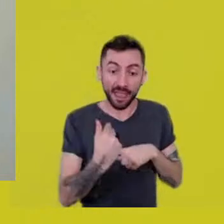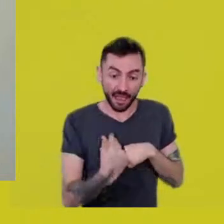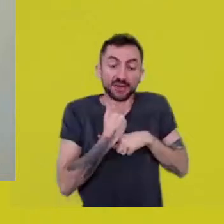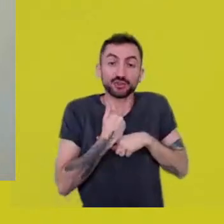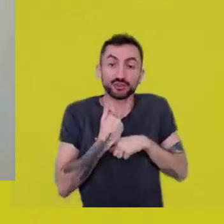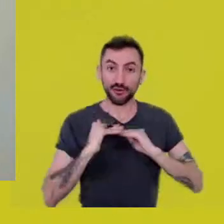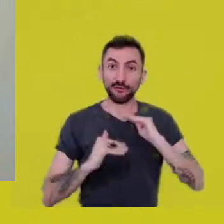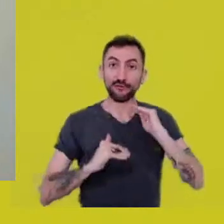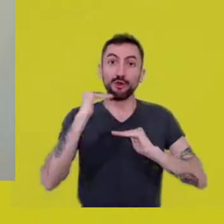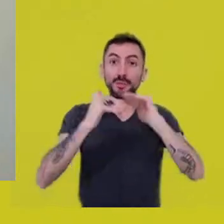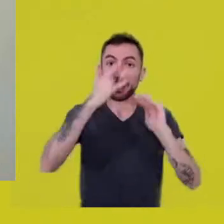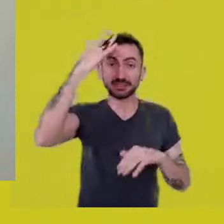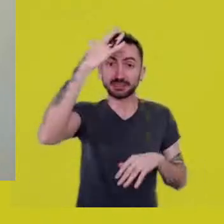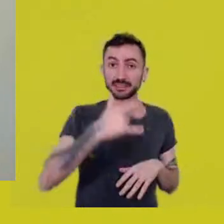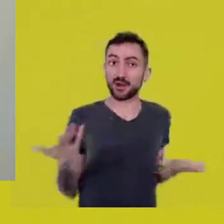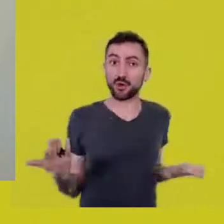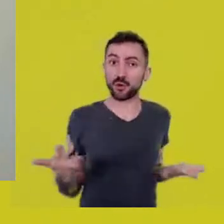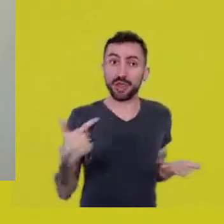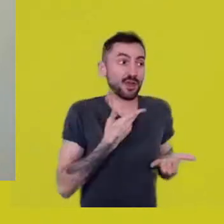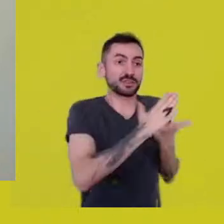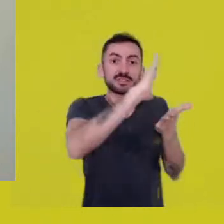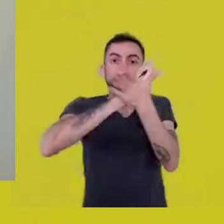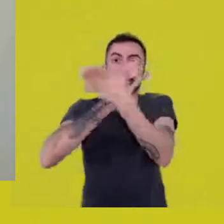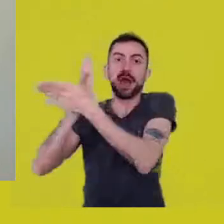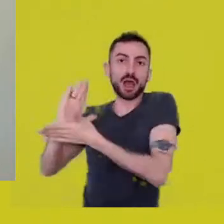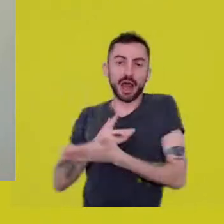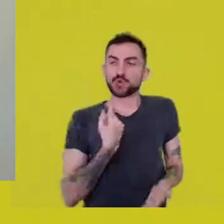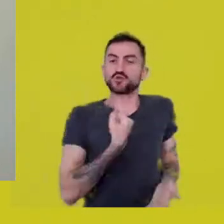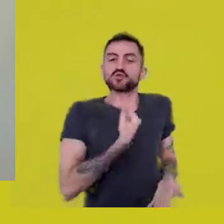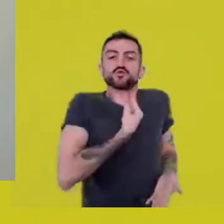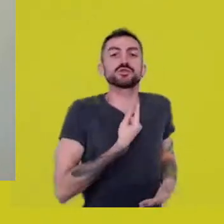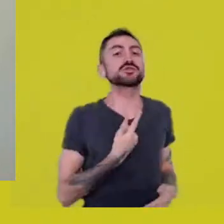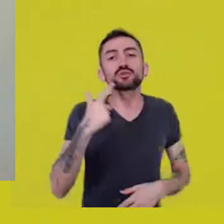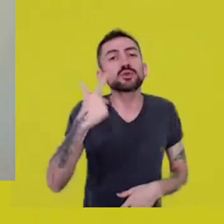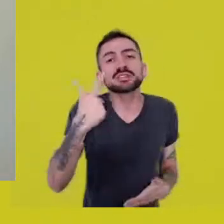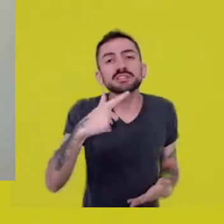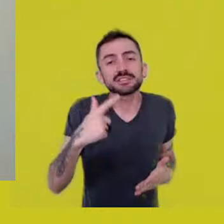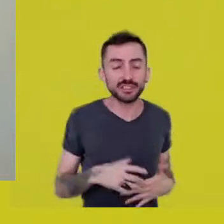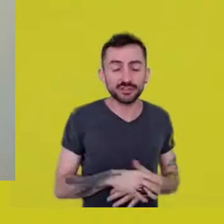as if it was an irradiation